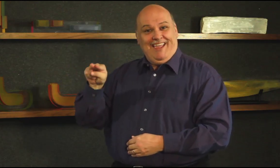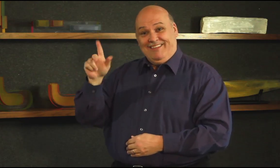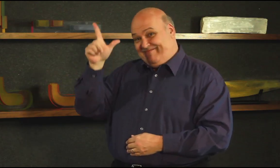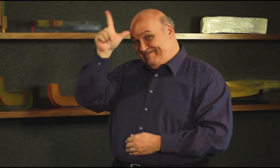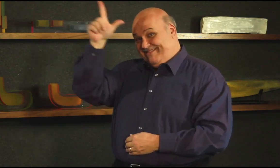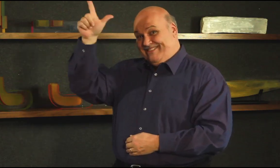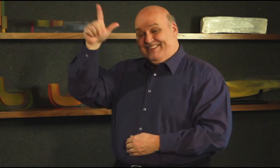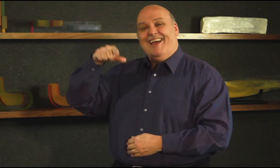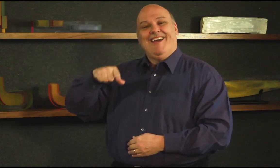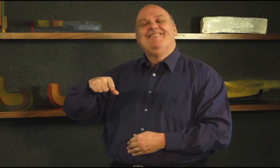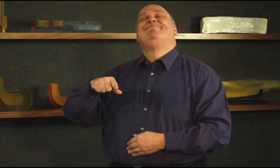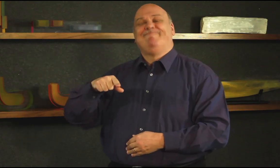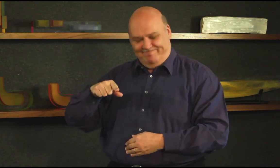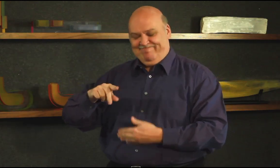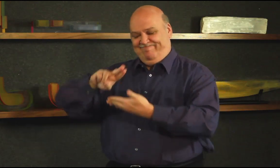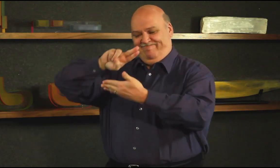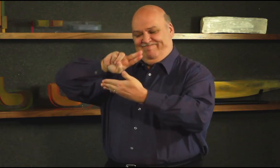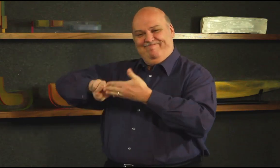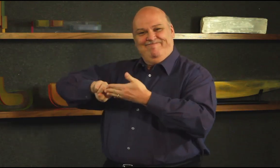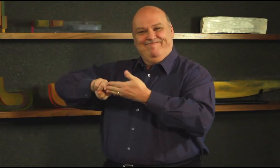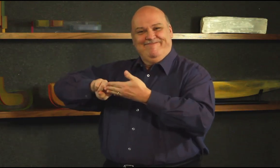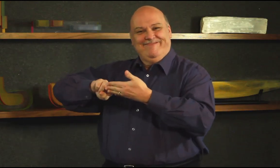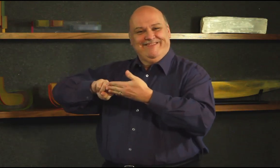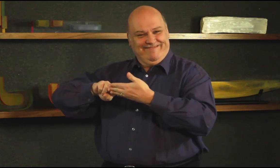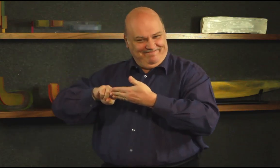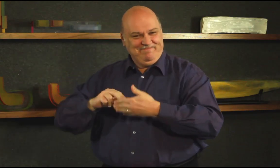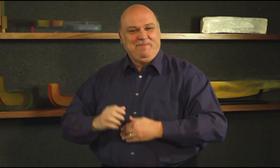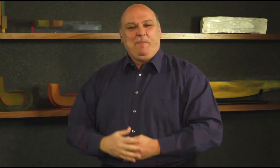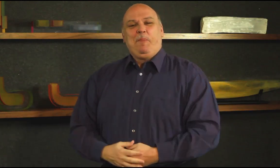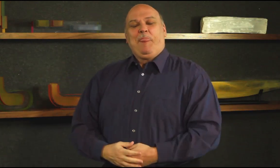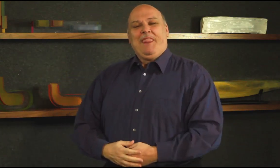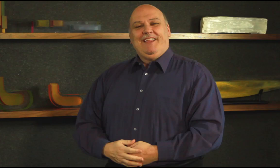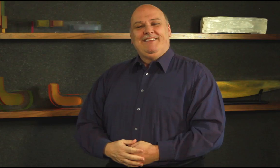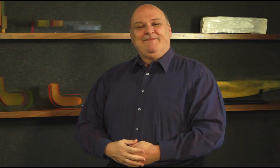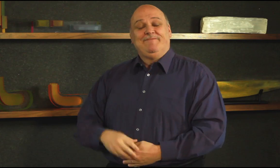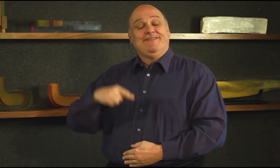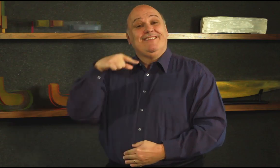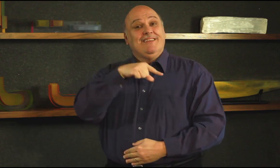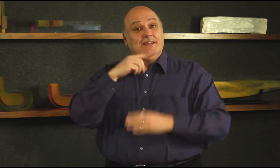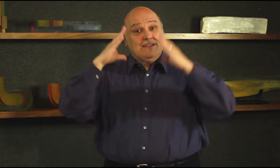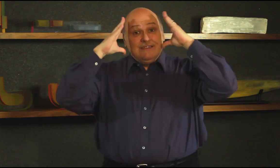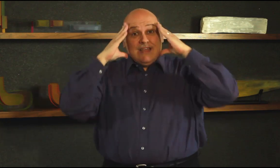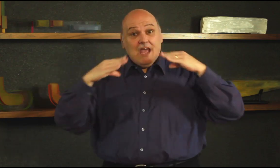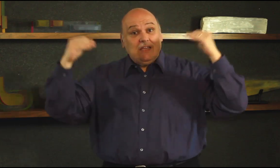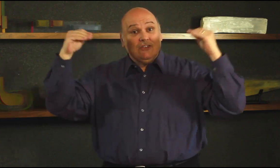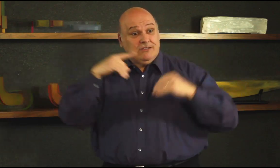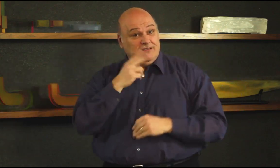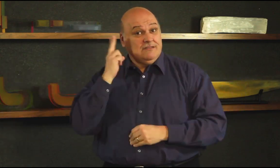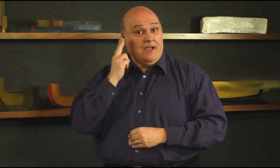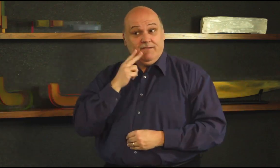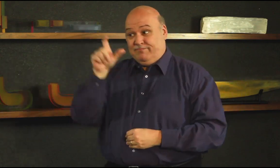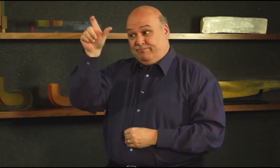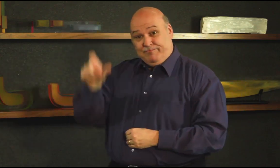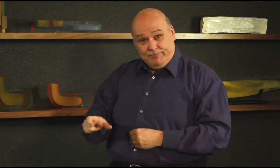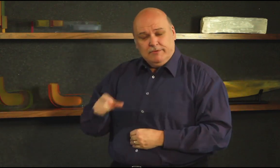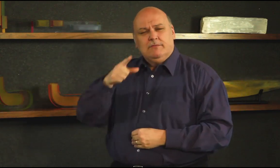You" cartoon, a deaf stamp from Jordan, a